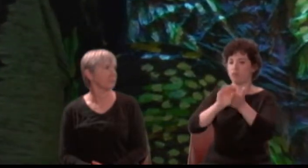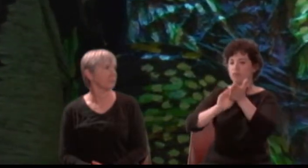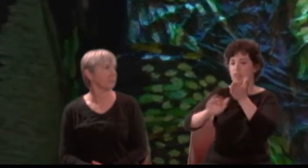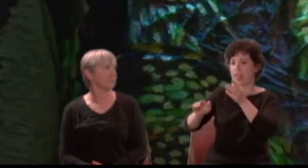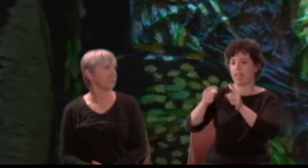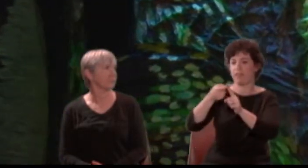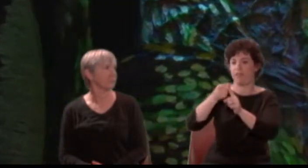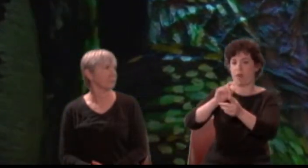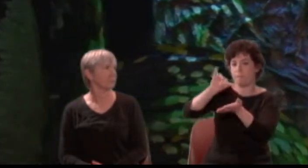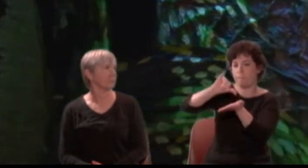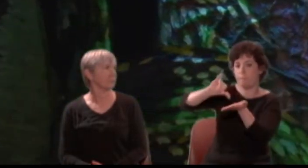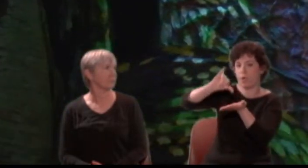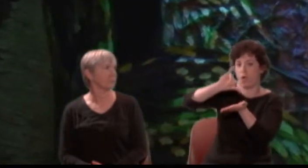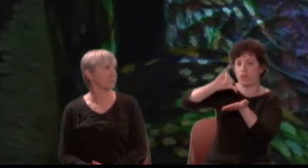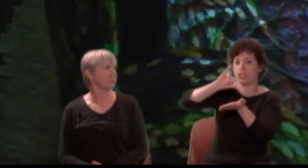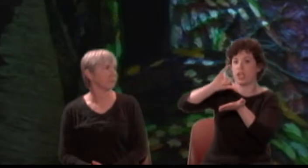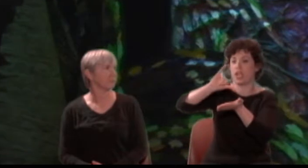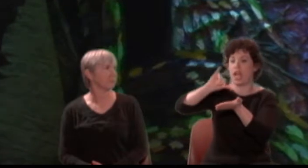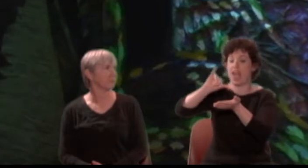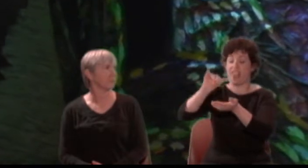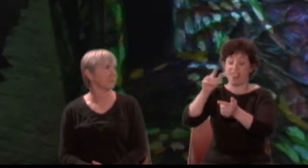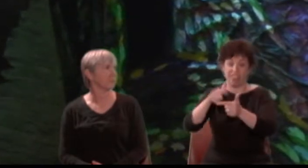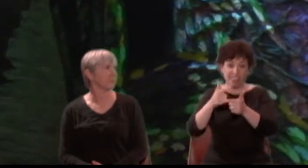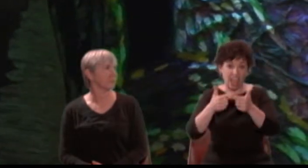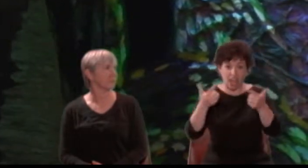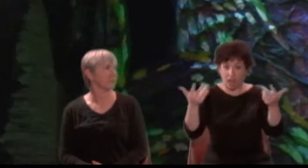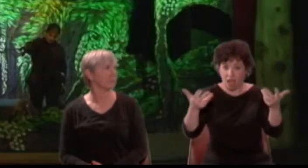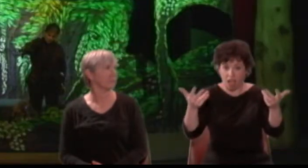and all things shall be peace.